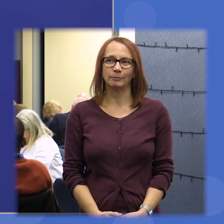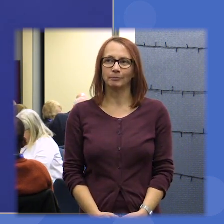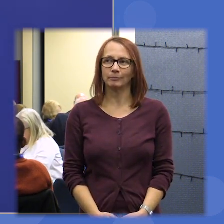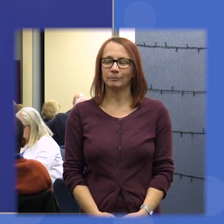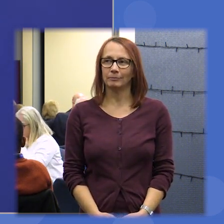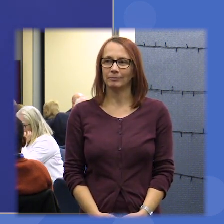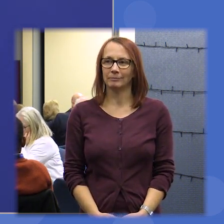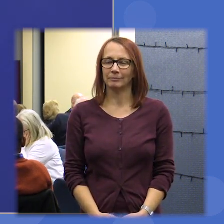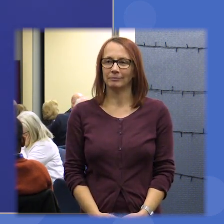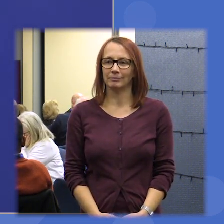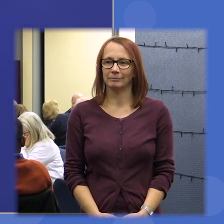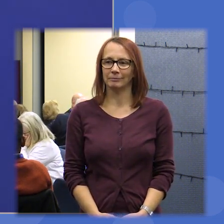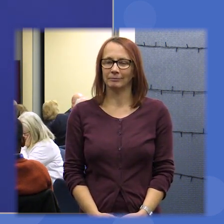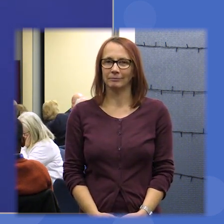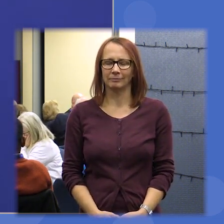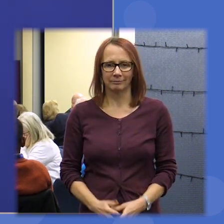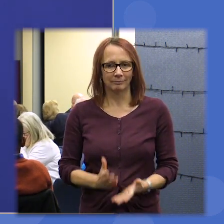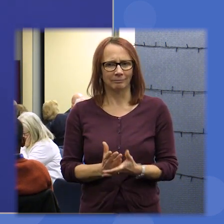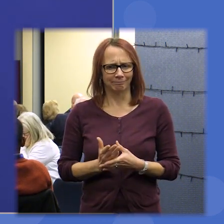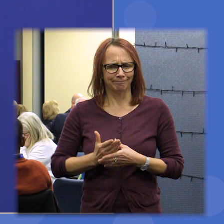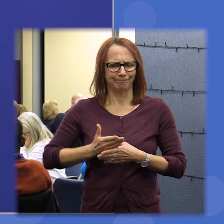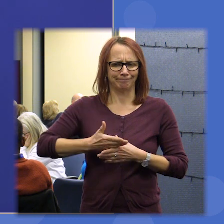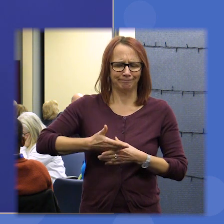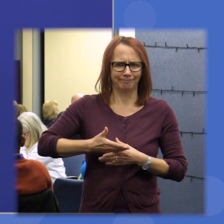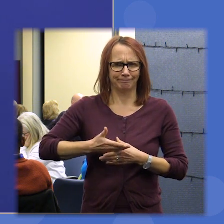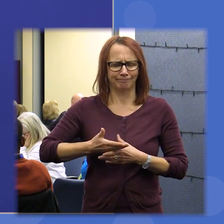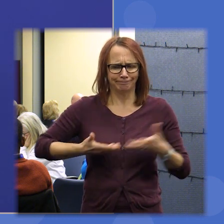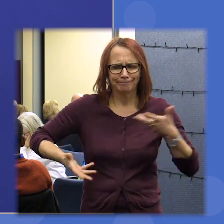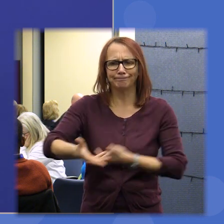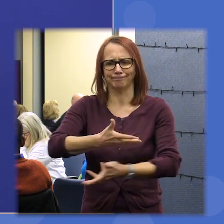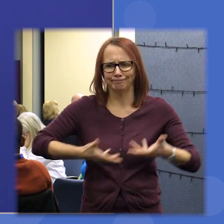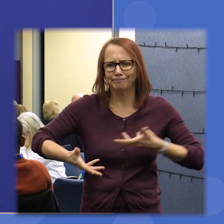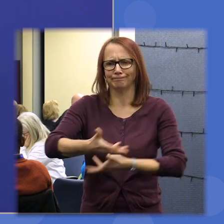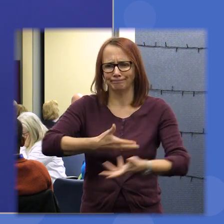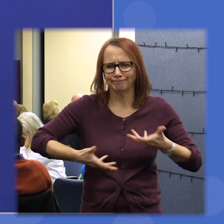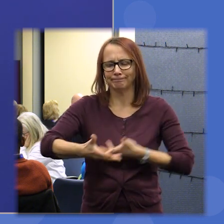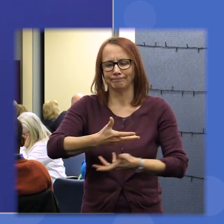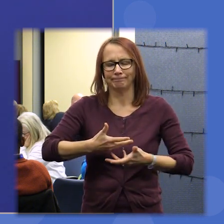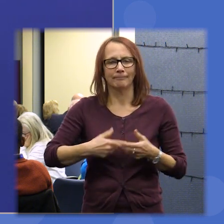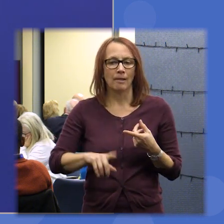thank you we had some quite intense debates some quite long ones we had to kind of hurry along but our first one we've come up